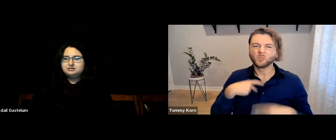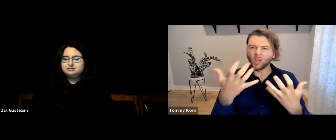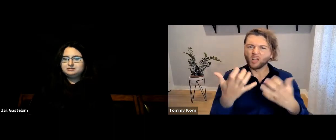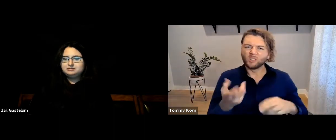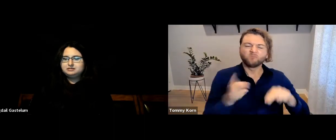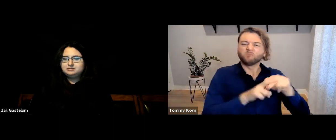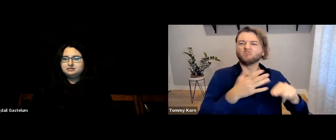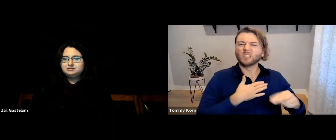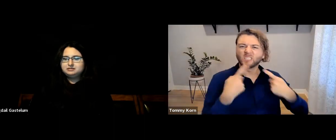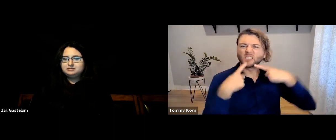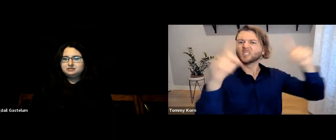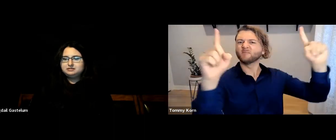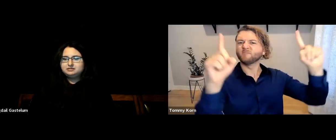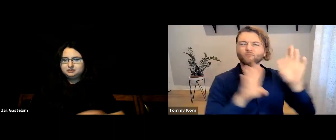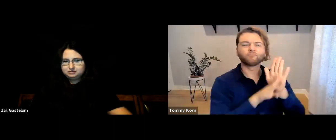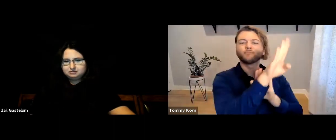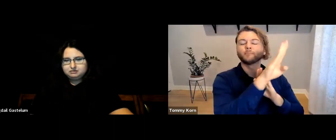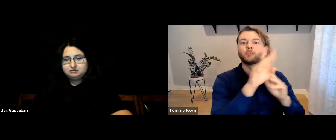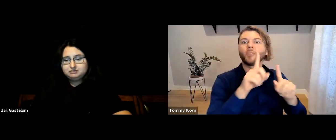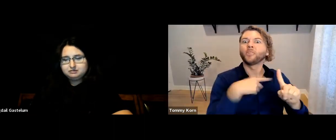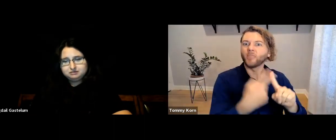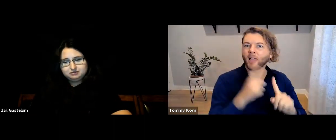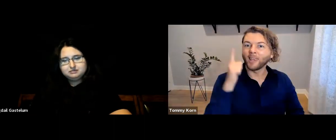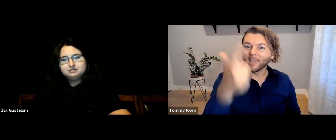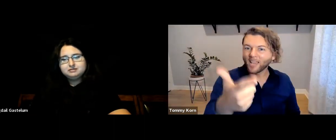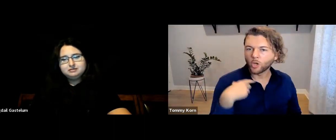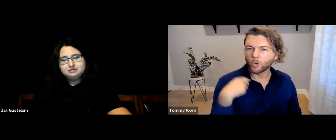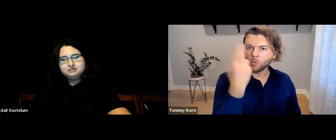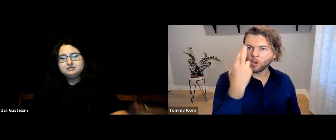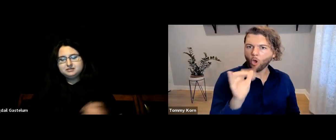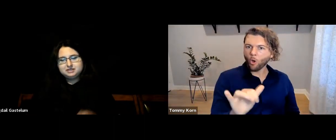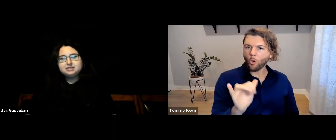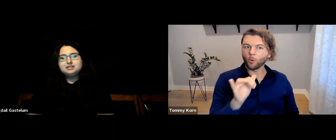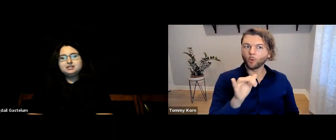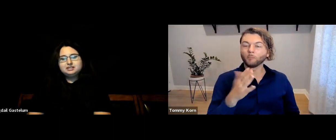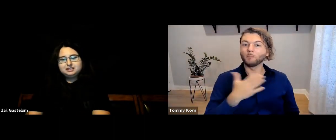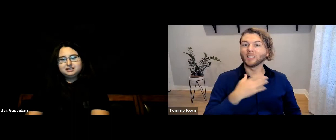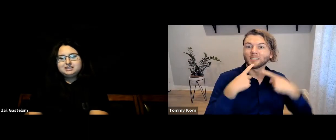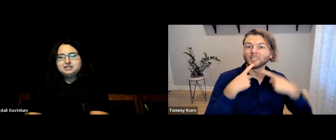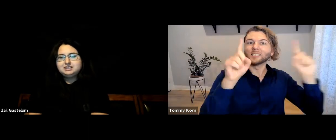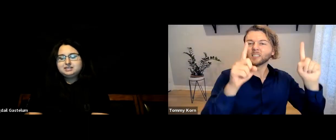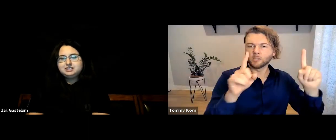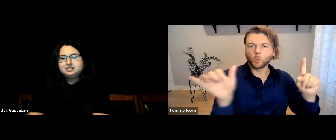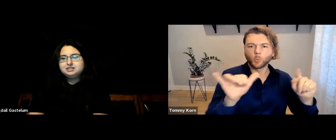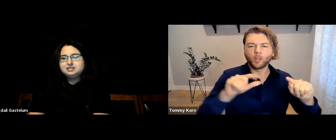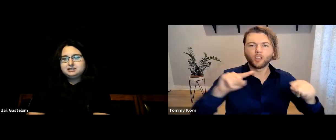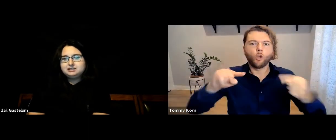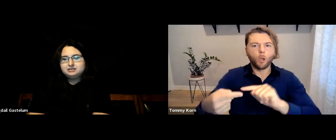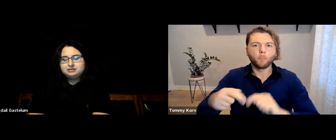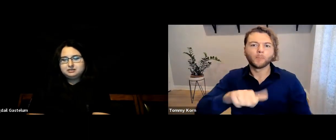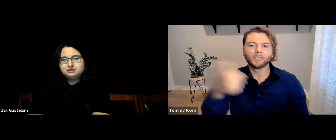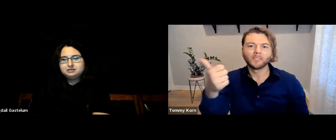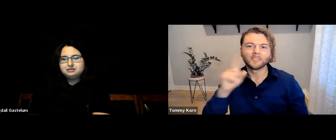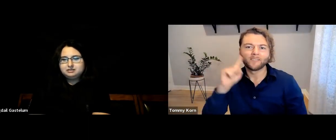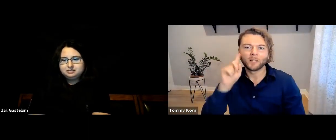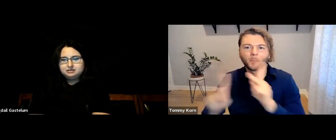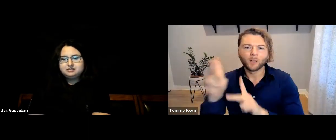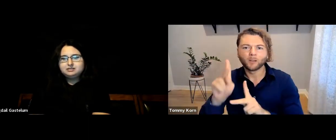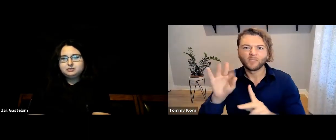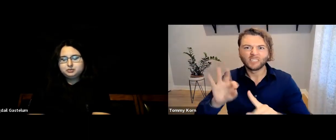which really motivated me to be successful. And then later, I realized that my success did hurt other Deaf people